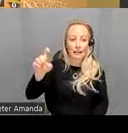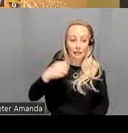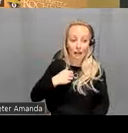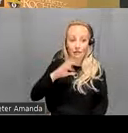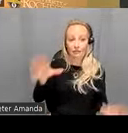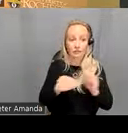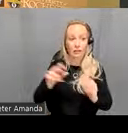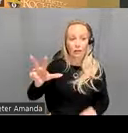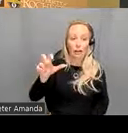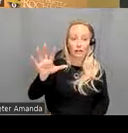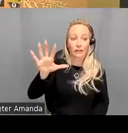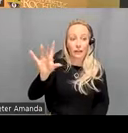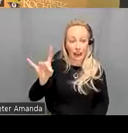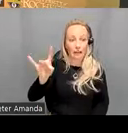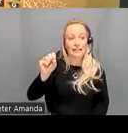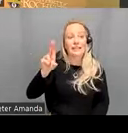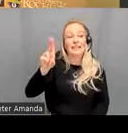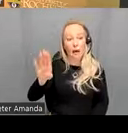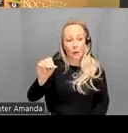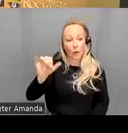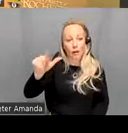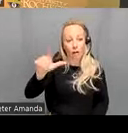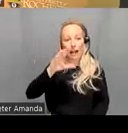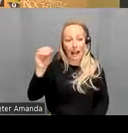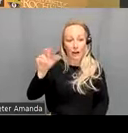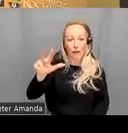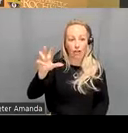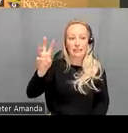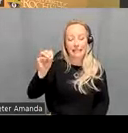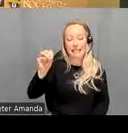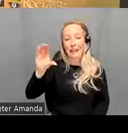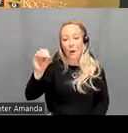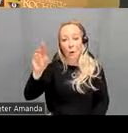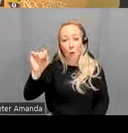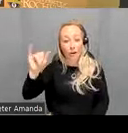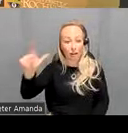regions in addition to the 360 cortical Reg region so there's a total 718 parcels and each